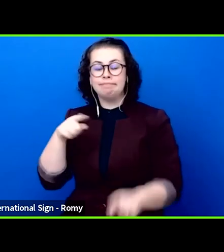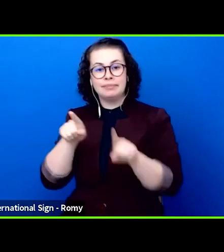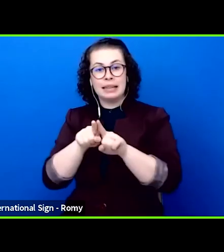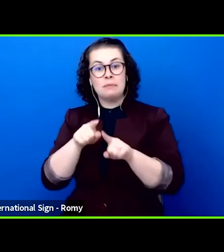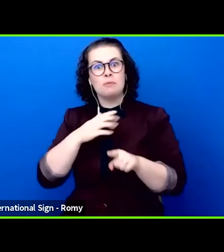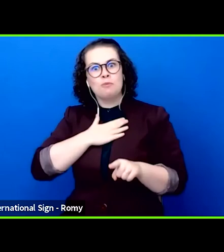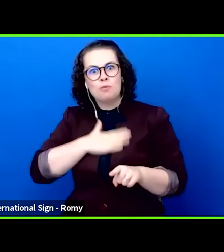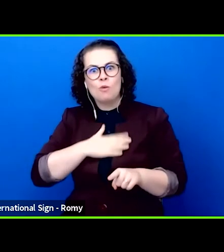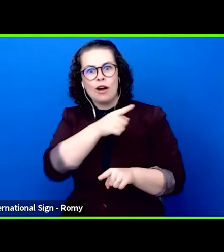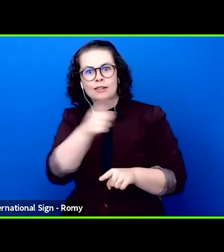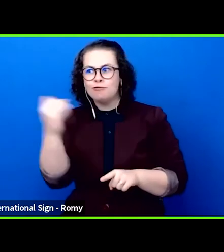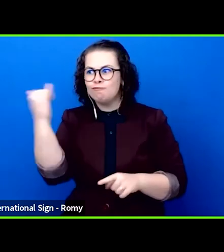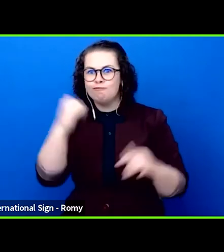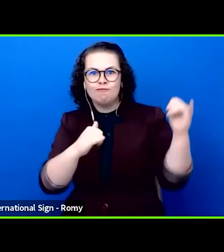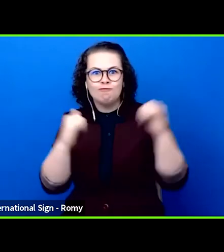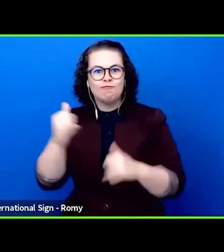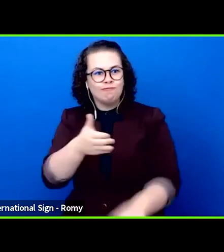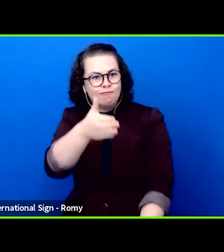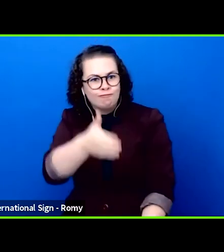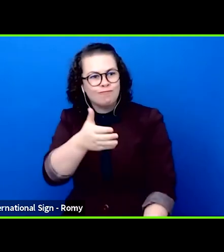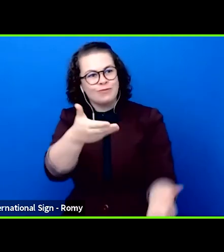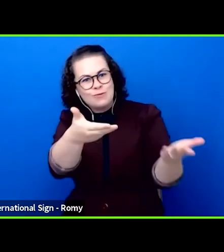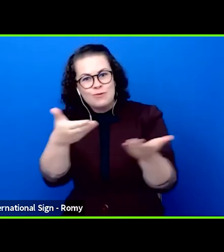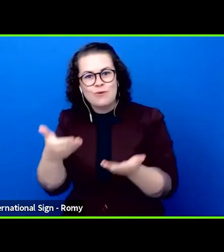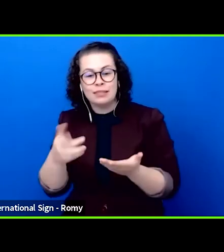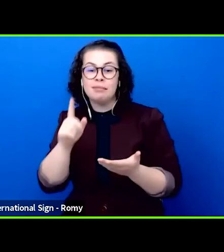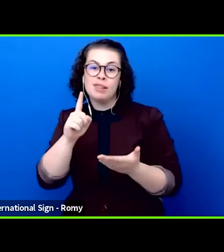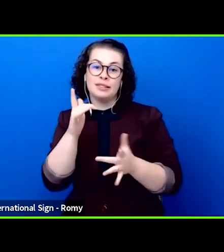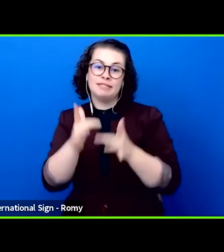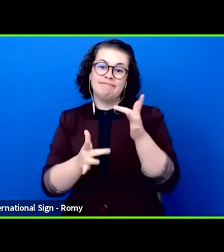and our guests coming to Dresden. Our city is located in the south east